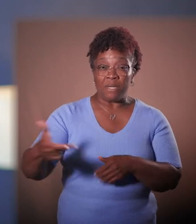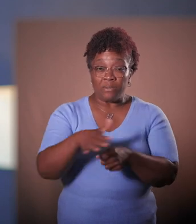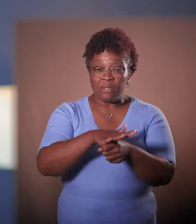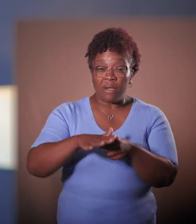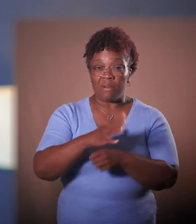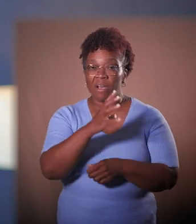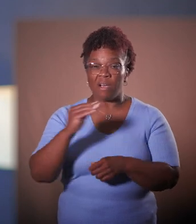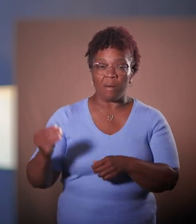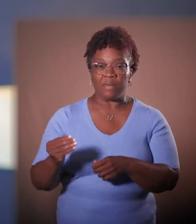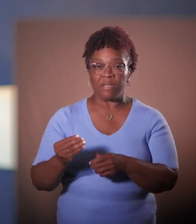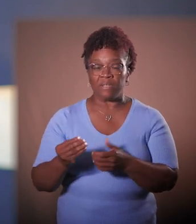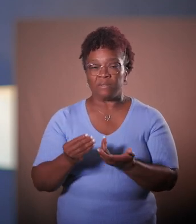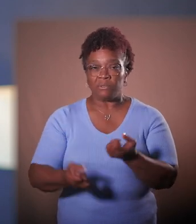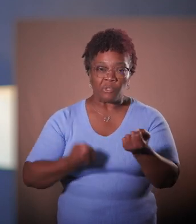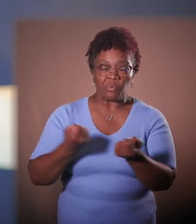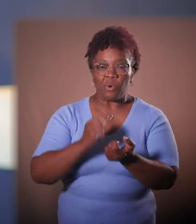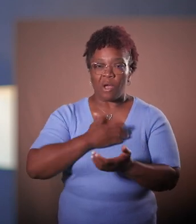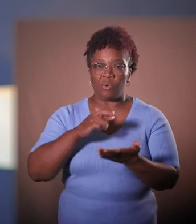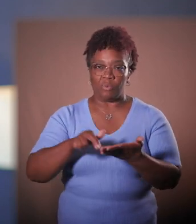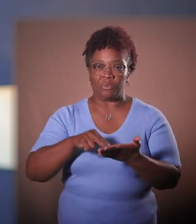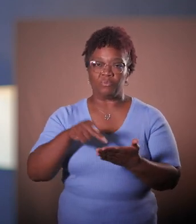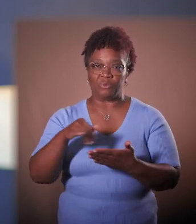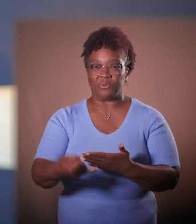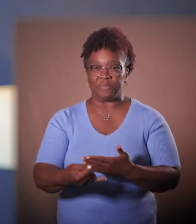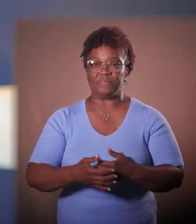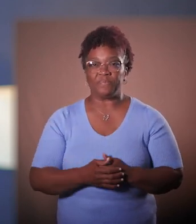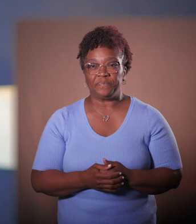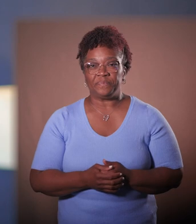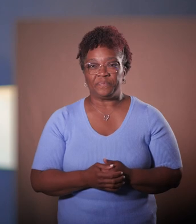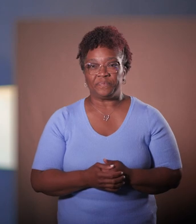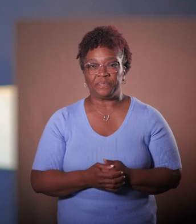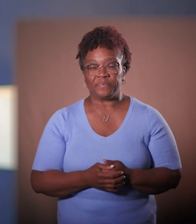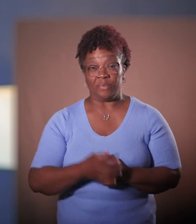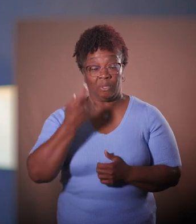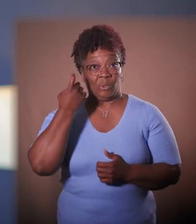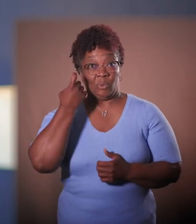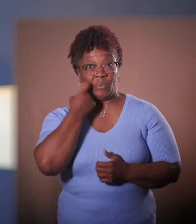supplying goods and services in support of our research projects. That's just the beginning.